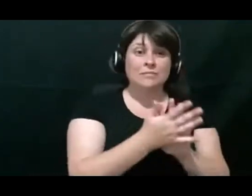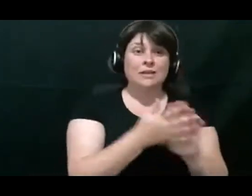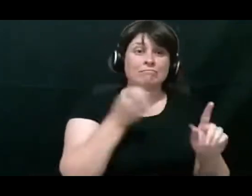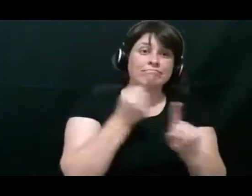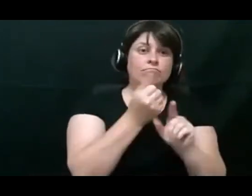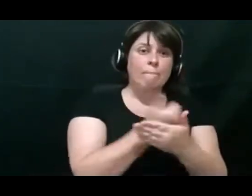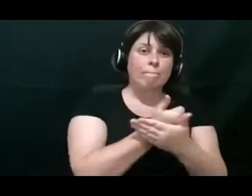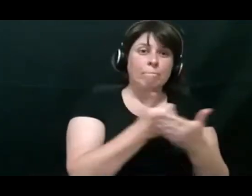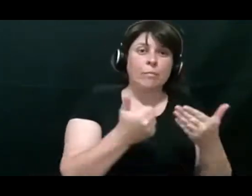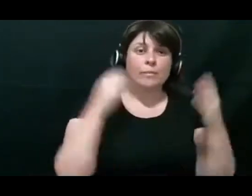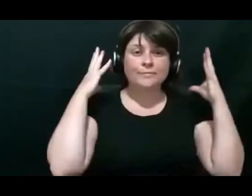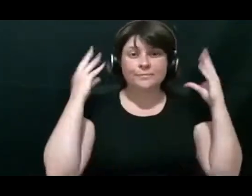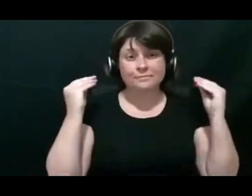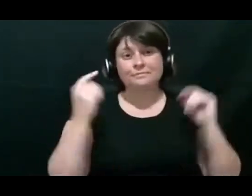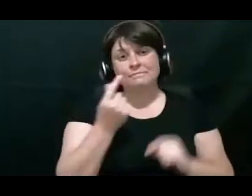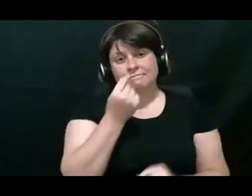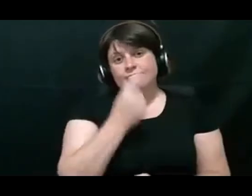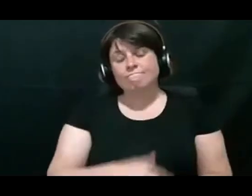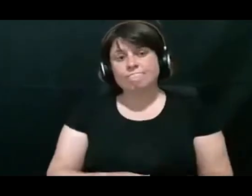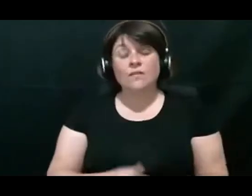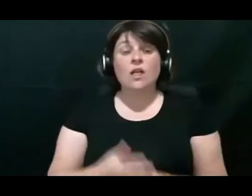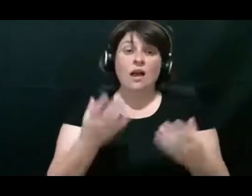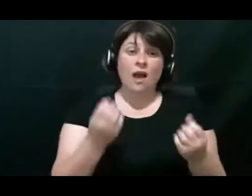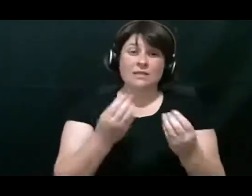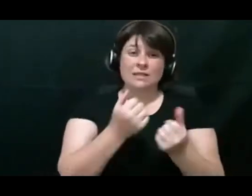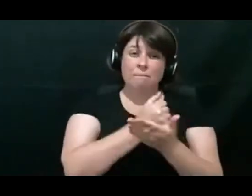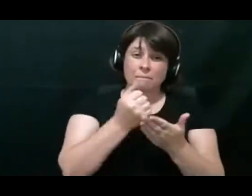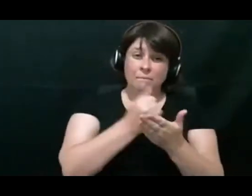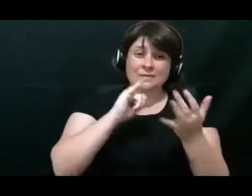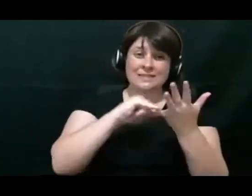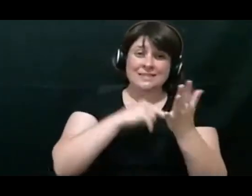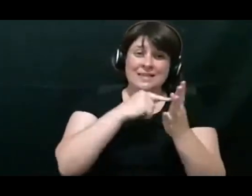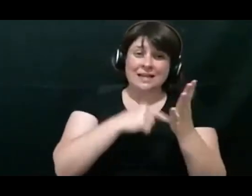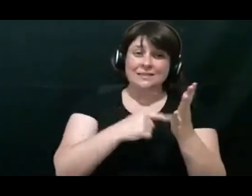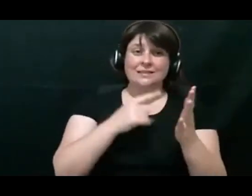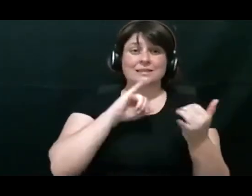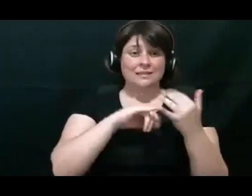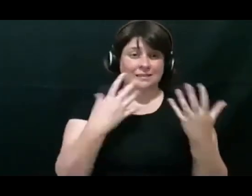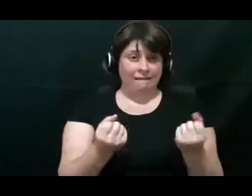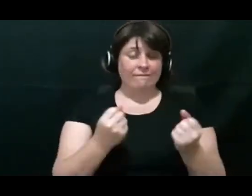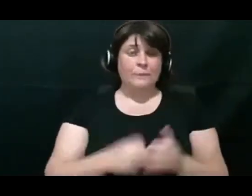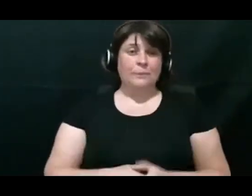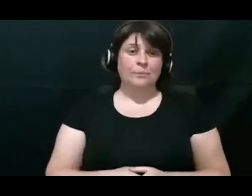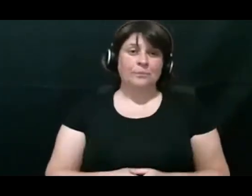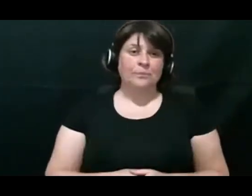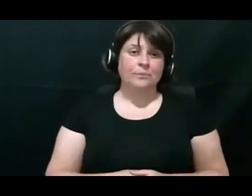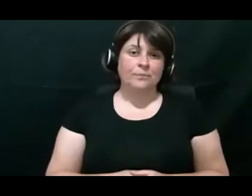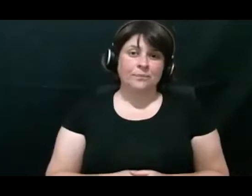I do have some stats here for children.